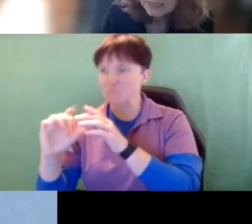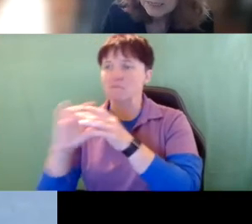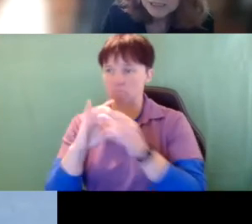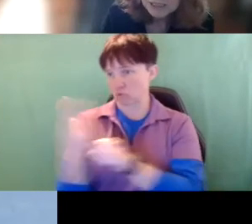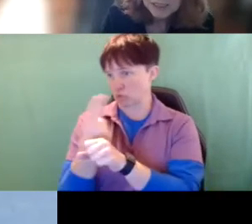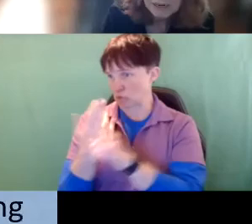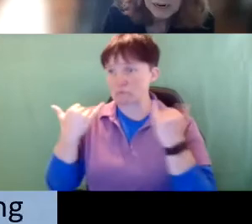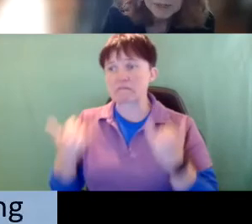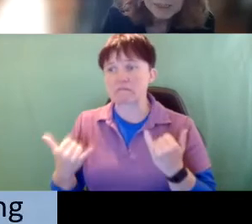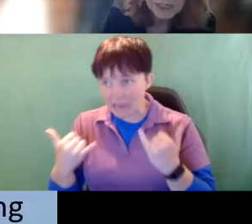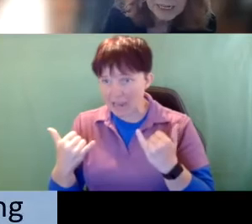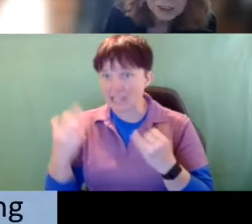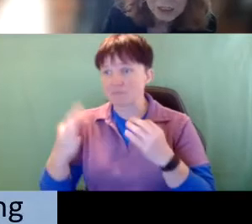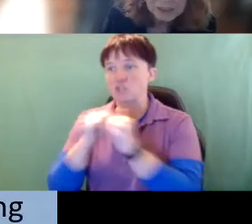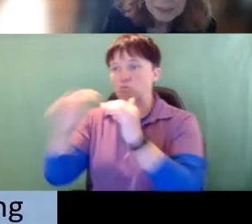especially in higher education